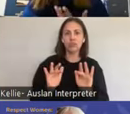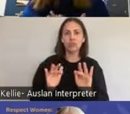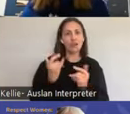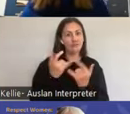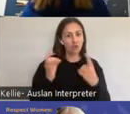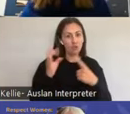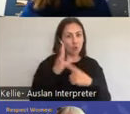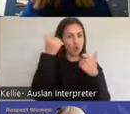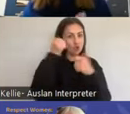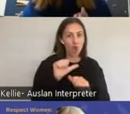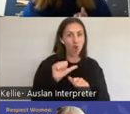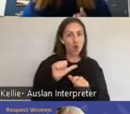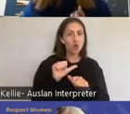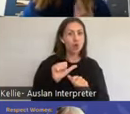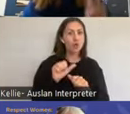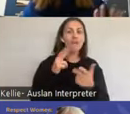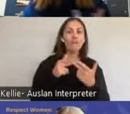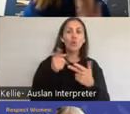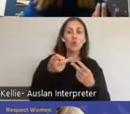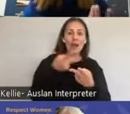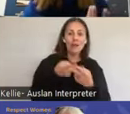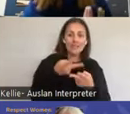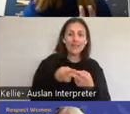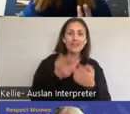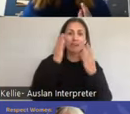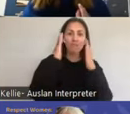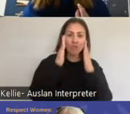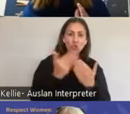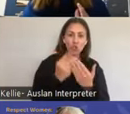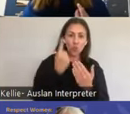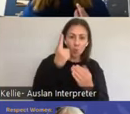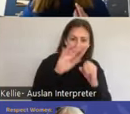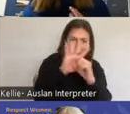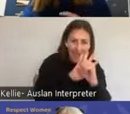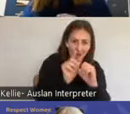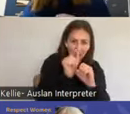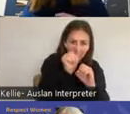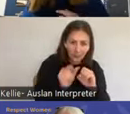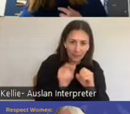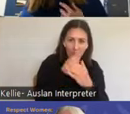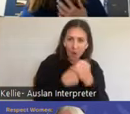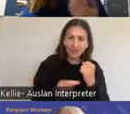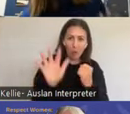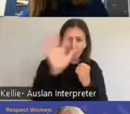actually part of the sexual response system or the sex organs is the inner labia and it's